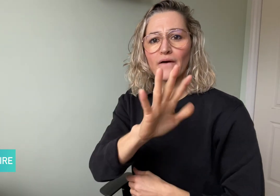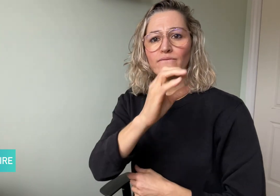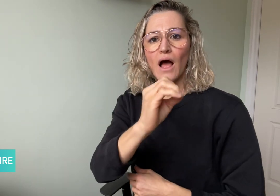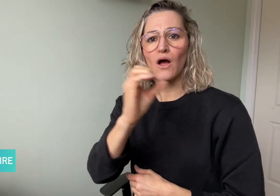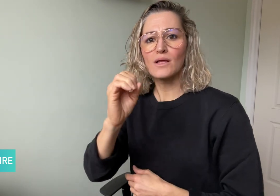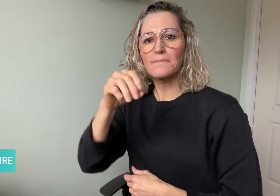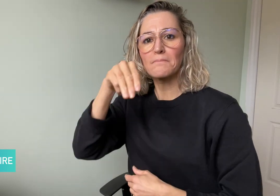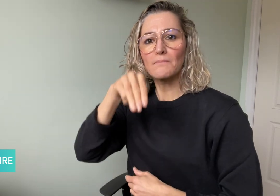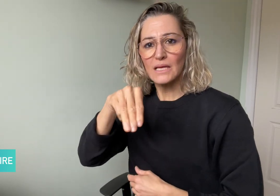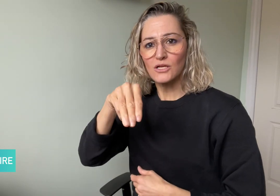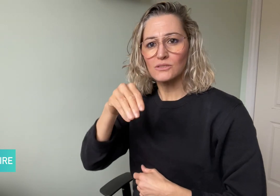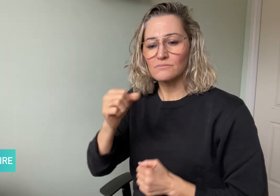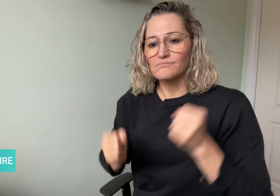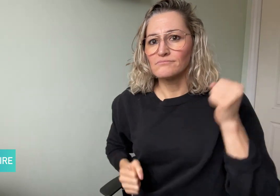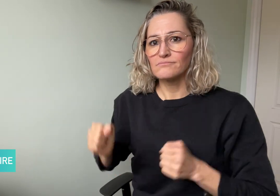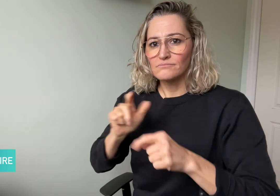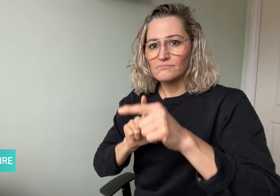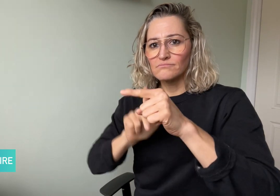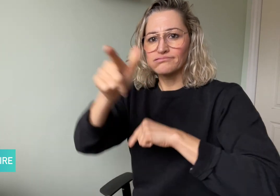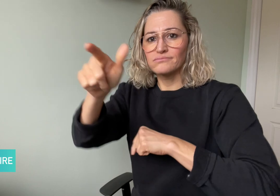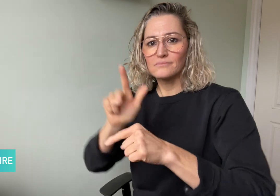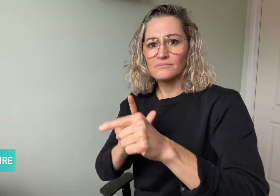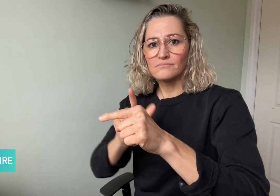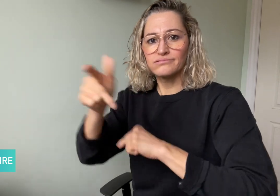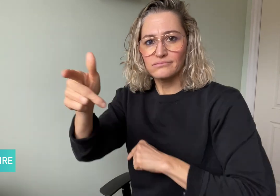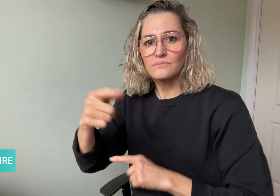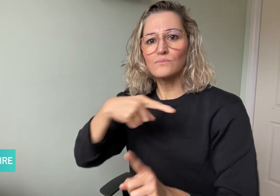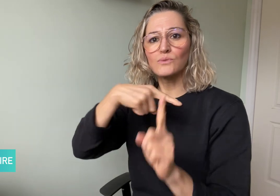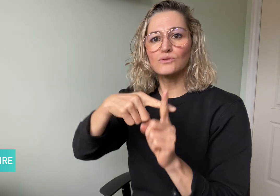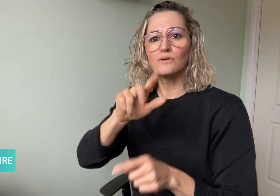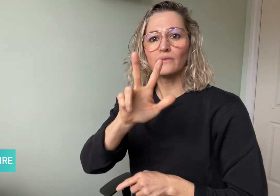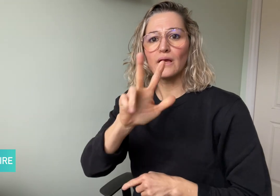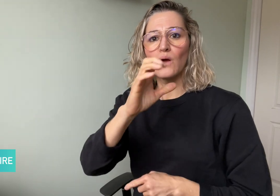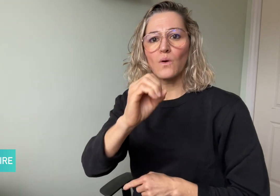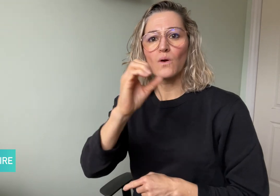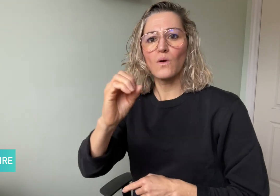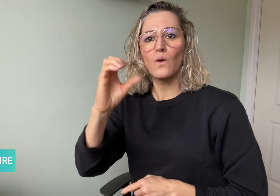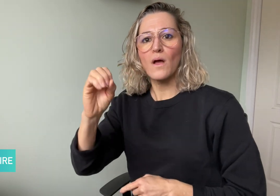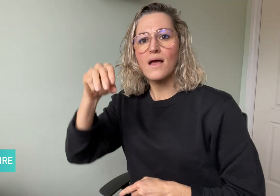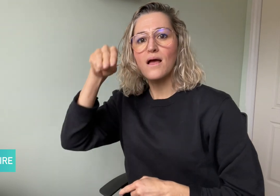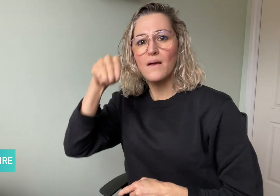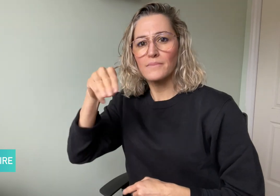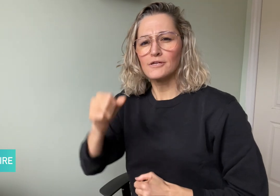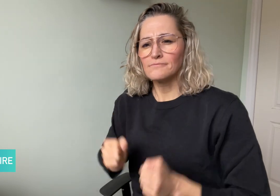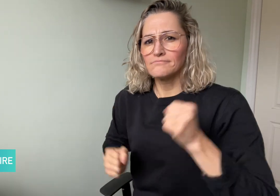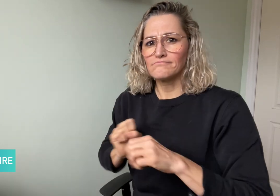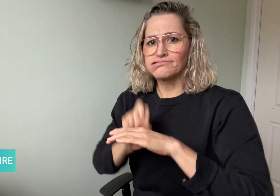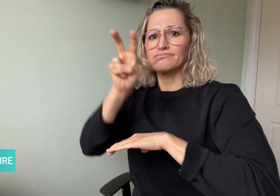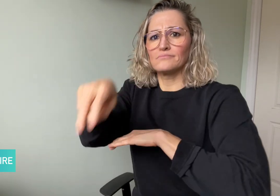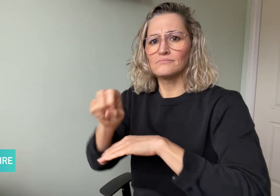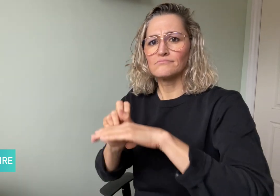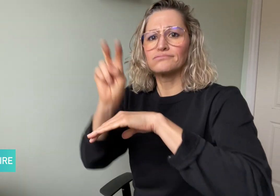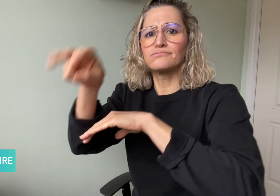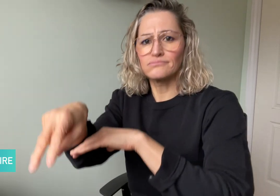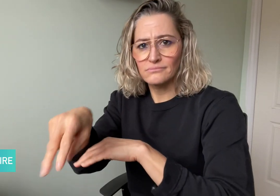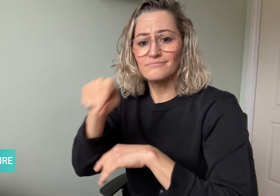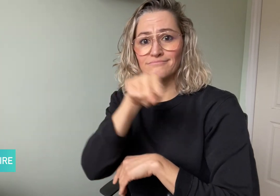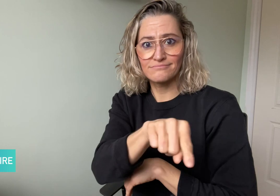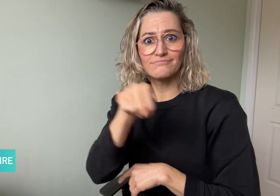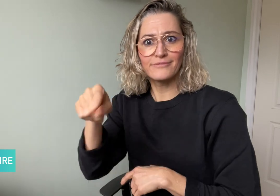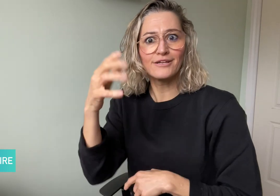steeplechase events. SKUL said this win wasn't good enough